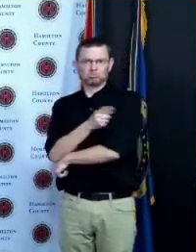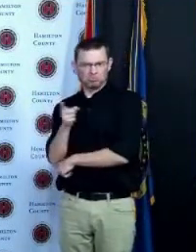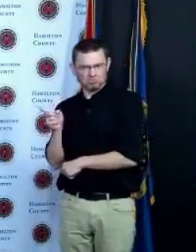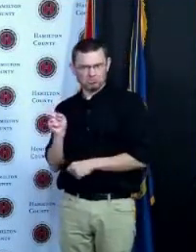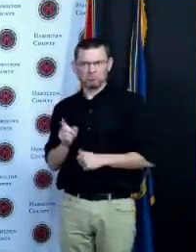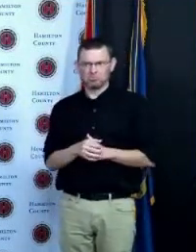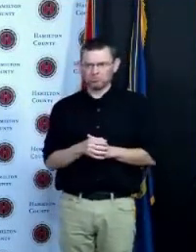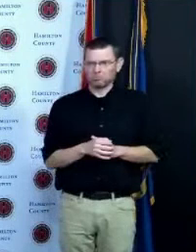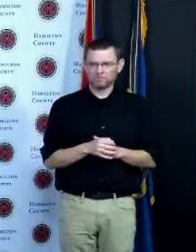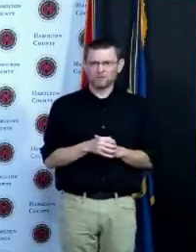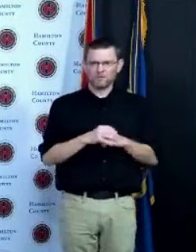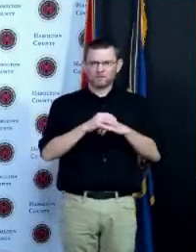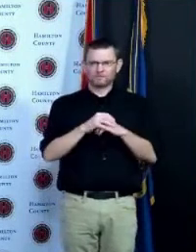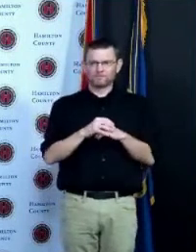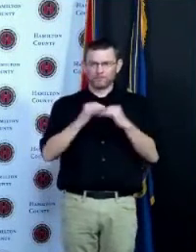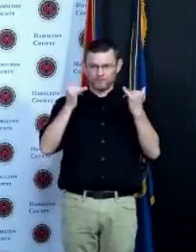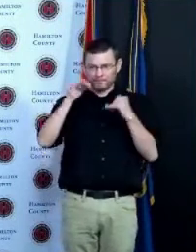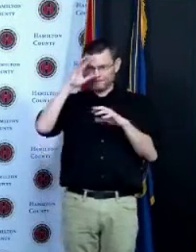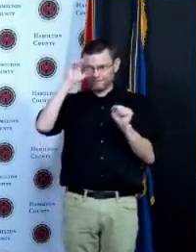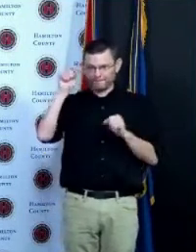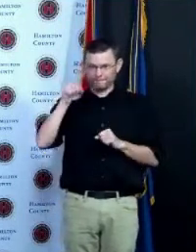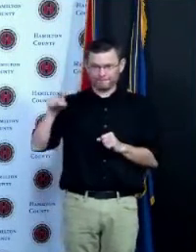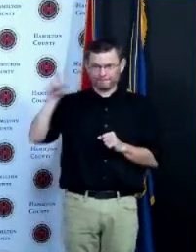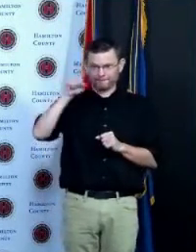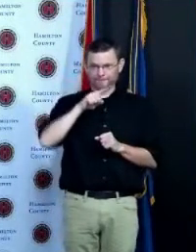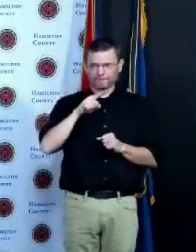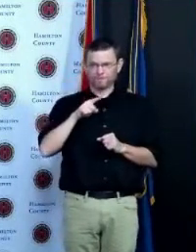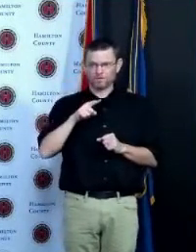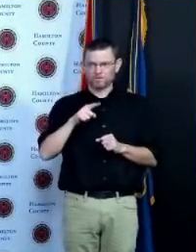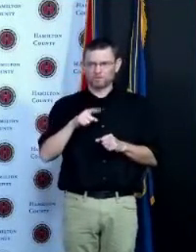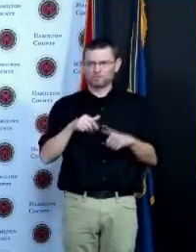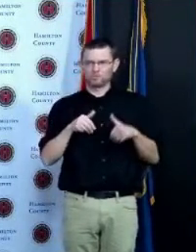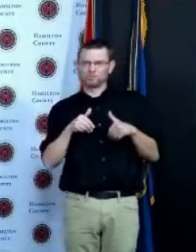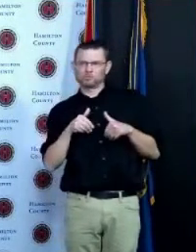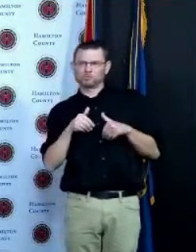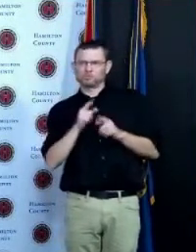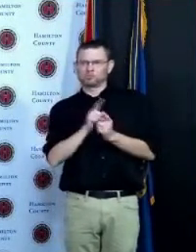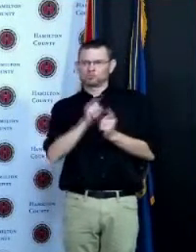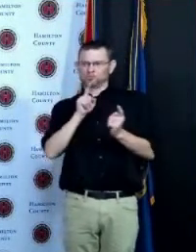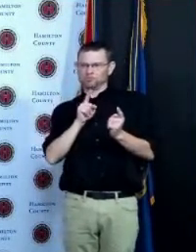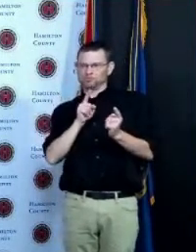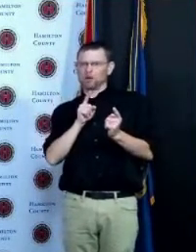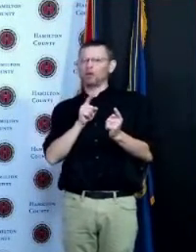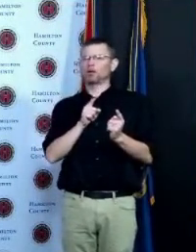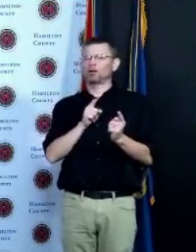reaction to a post and so I think different voices need to come out because that's been tried now for